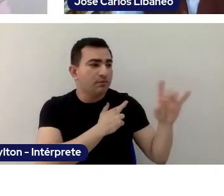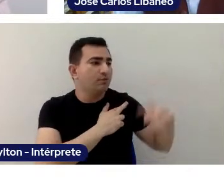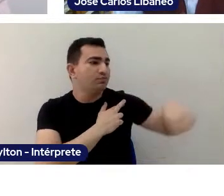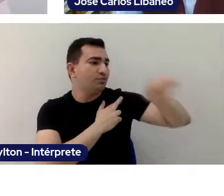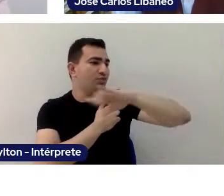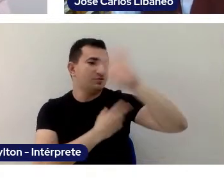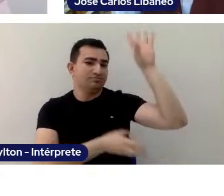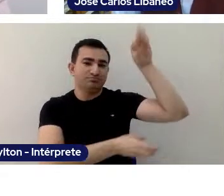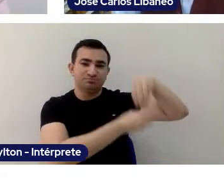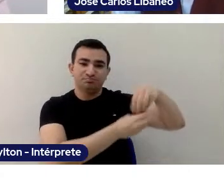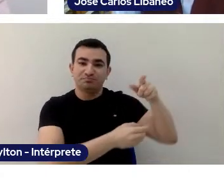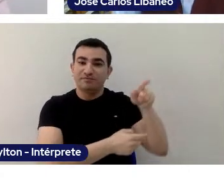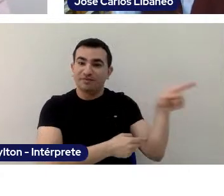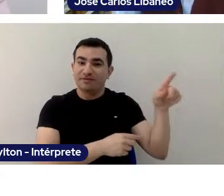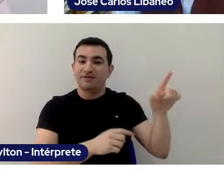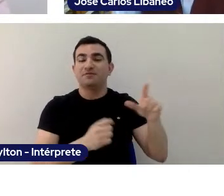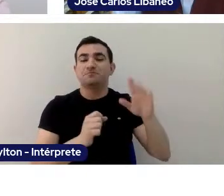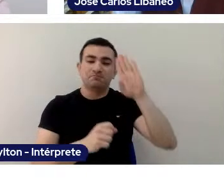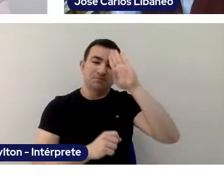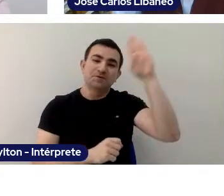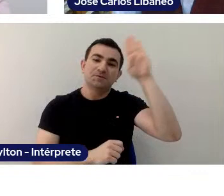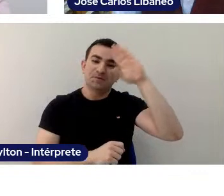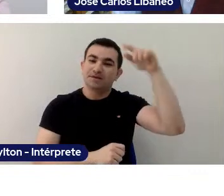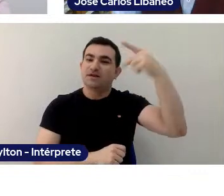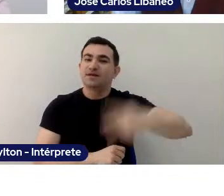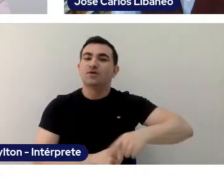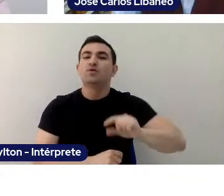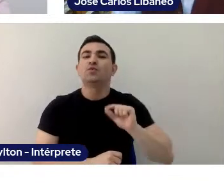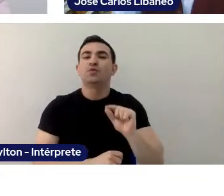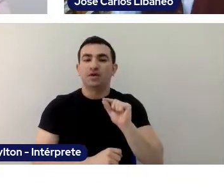specially in the educational field. So, my greetings, Daniel.